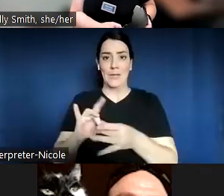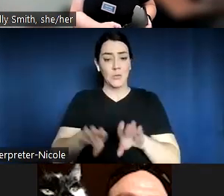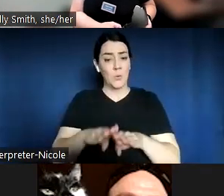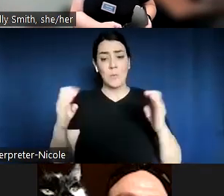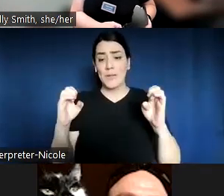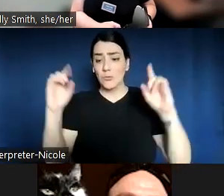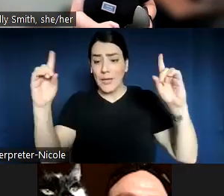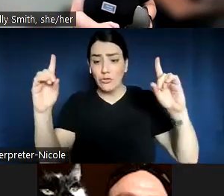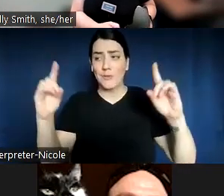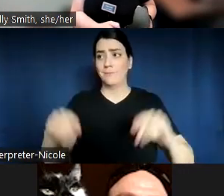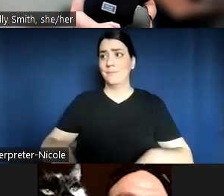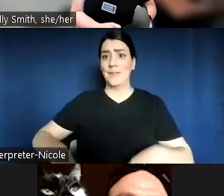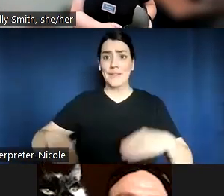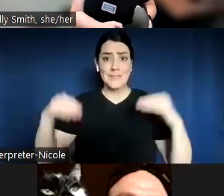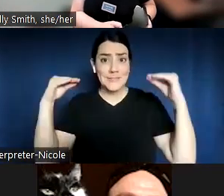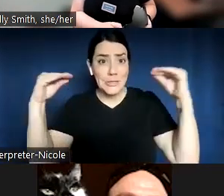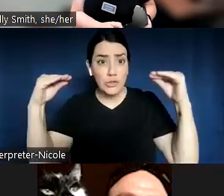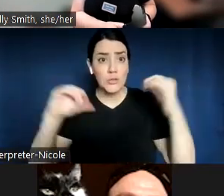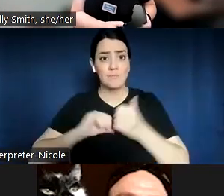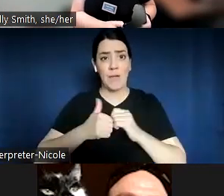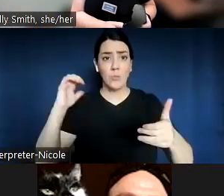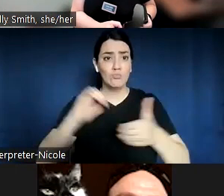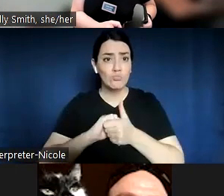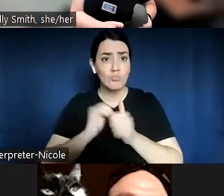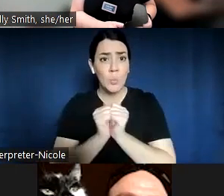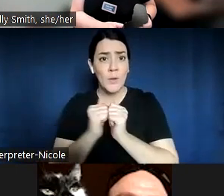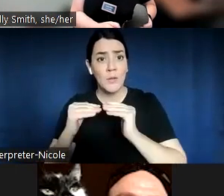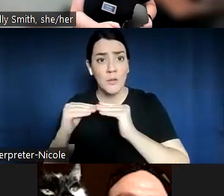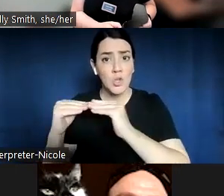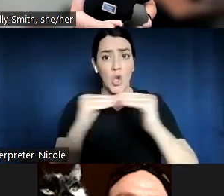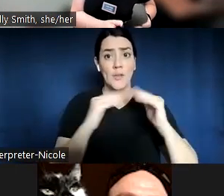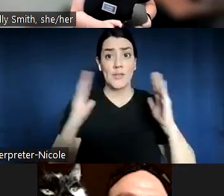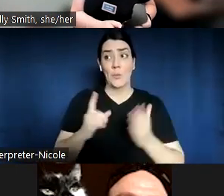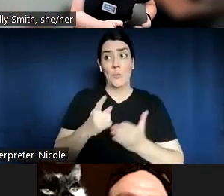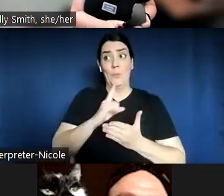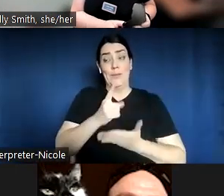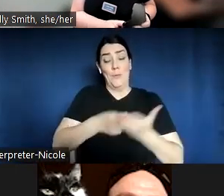with her colleagues. So the thing that surprised me so much was how much I learned.